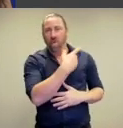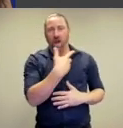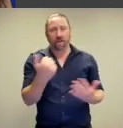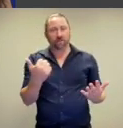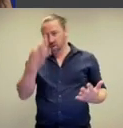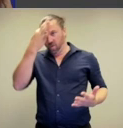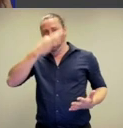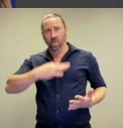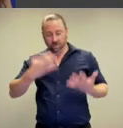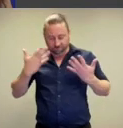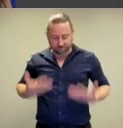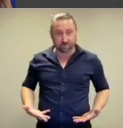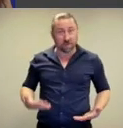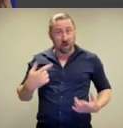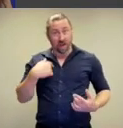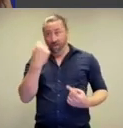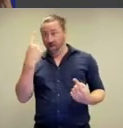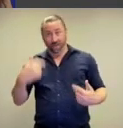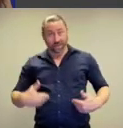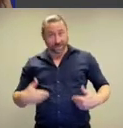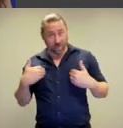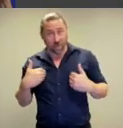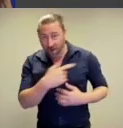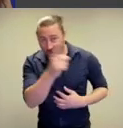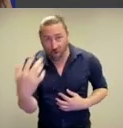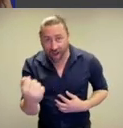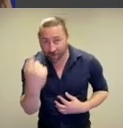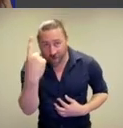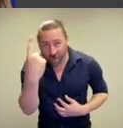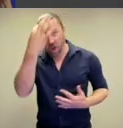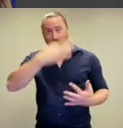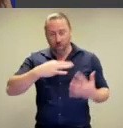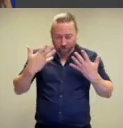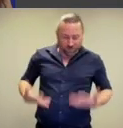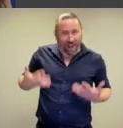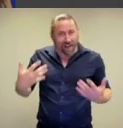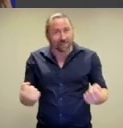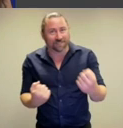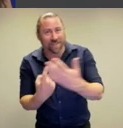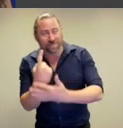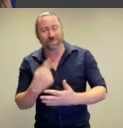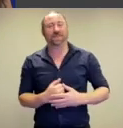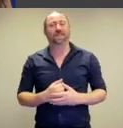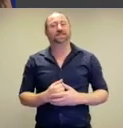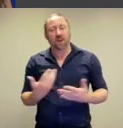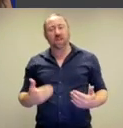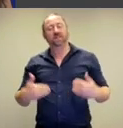all have nude and naked bodies. I have one this morning,